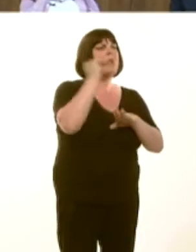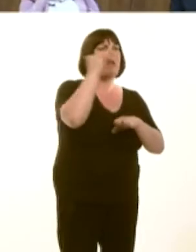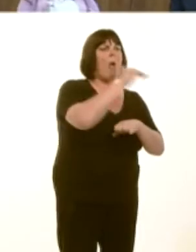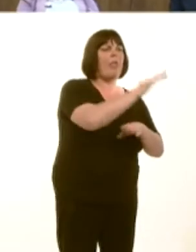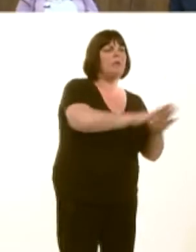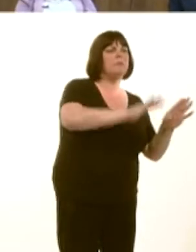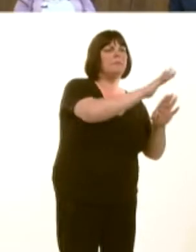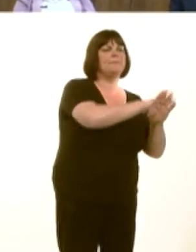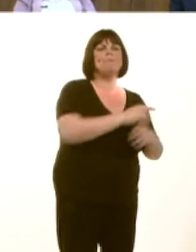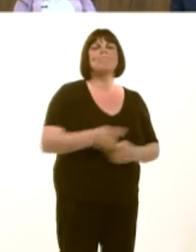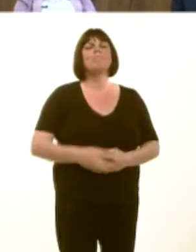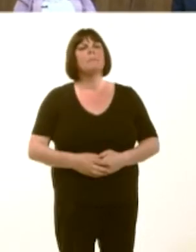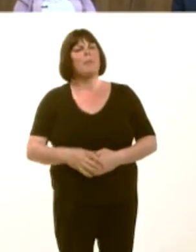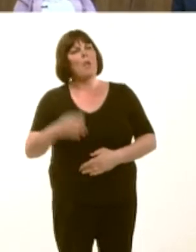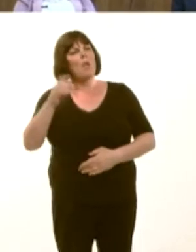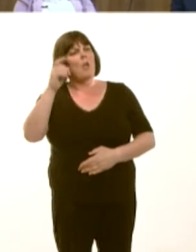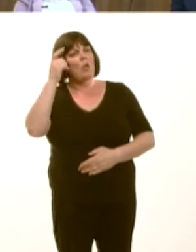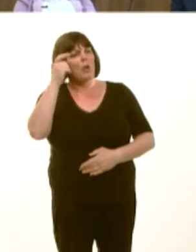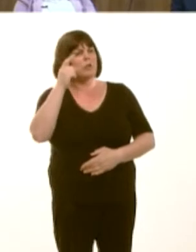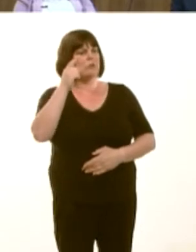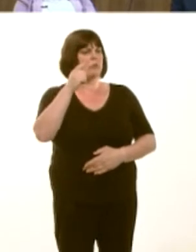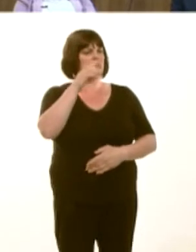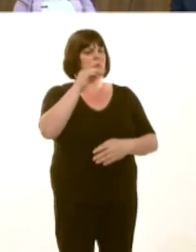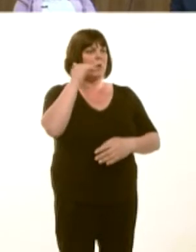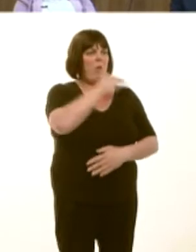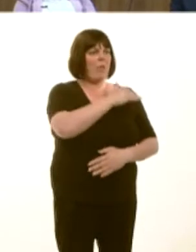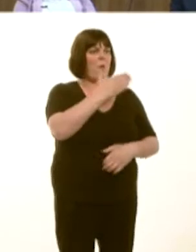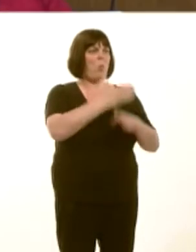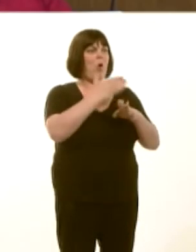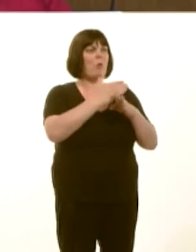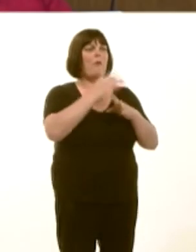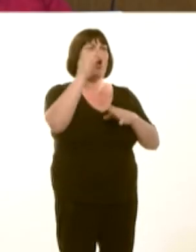OAQ(4)2231(FM) Carwyn Jones: Wel, mae addysg bellach yn cael